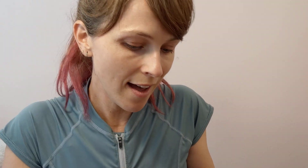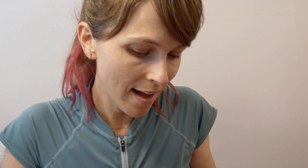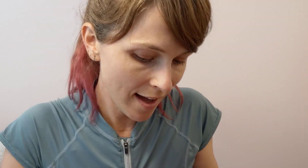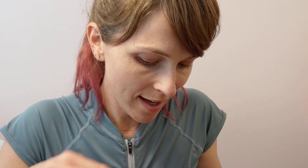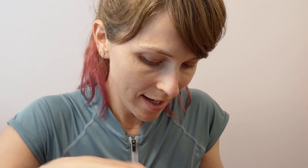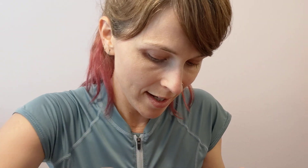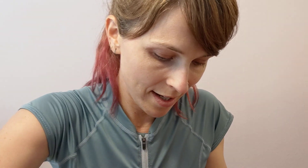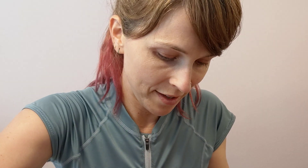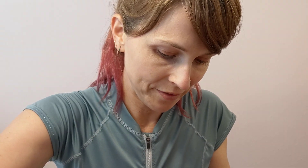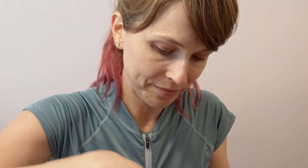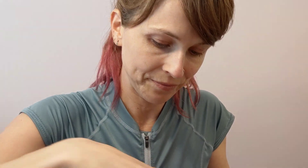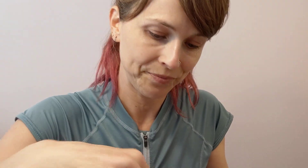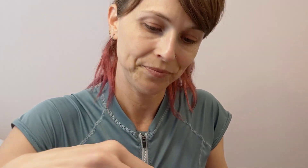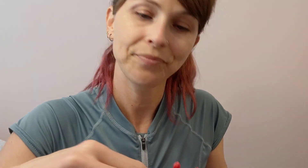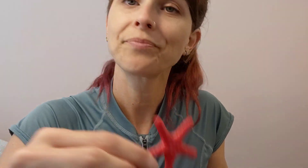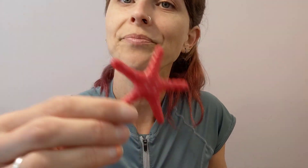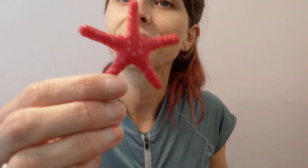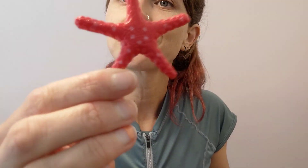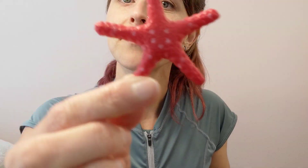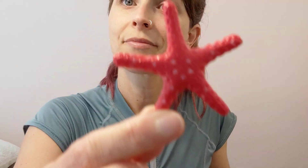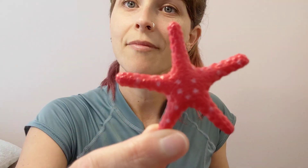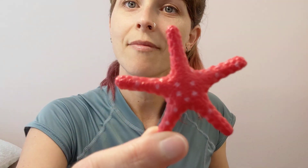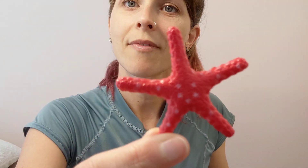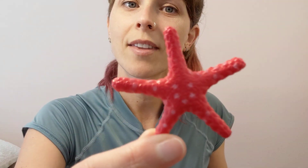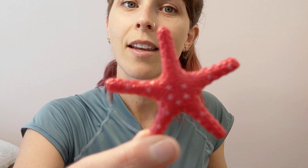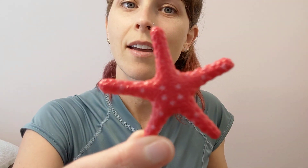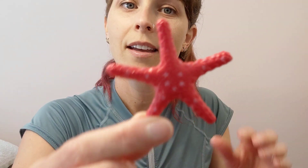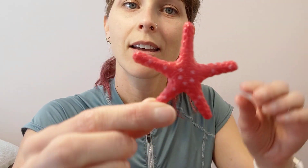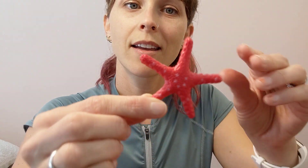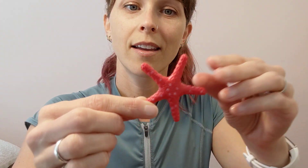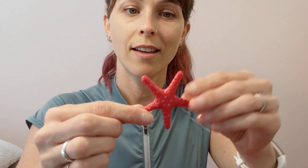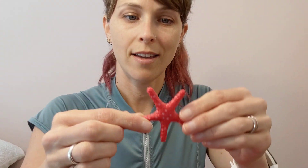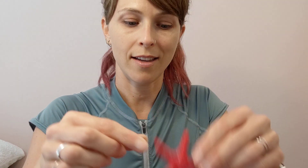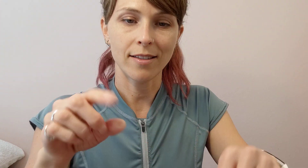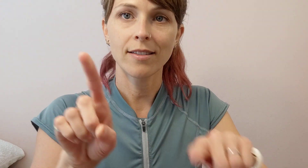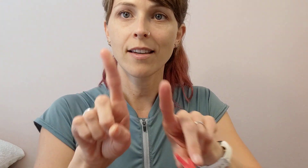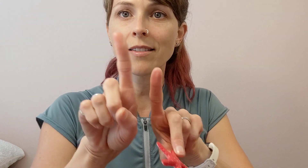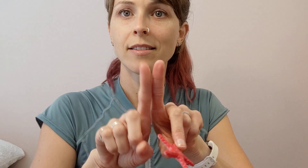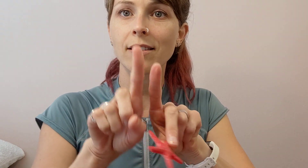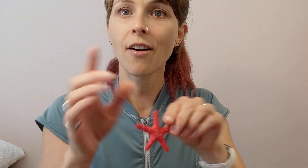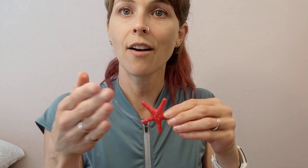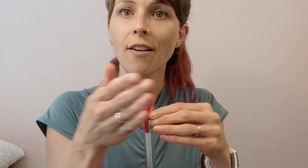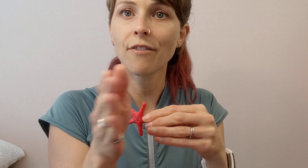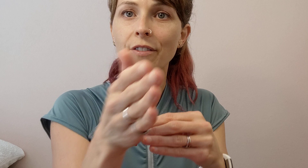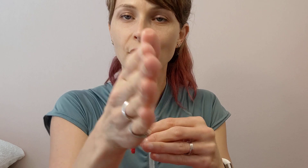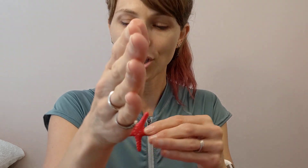It's a starfish.